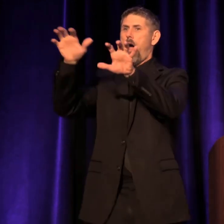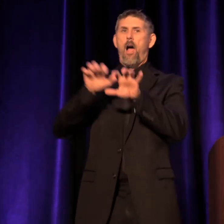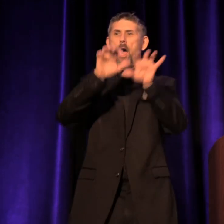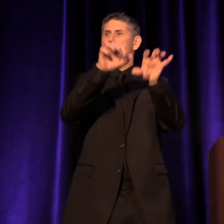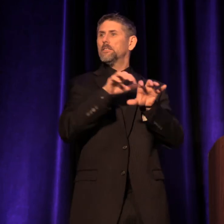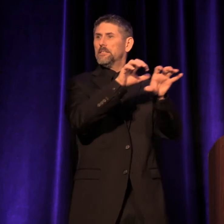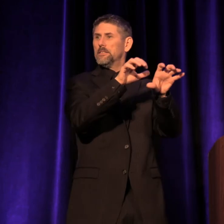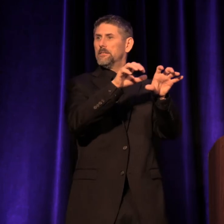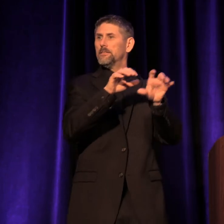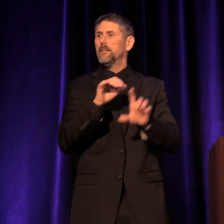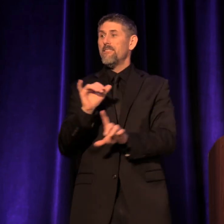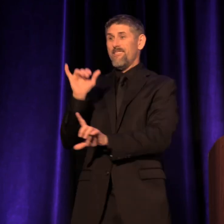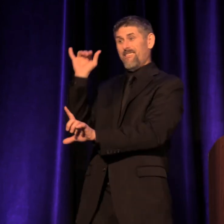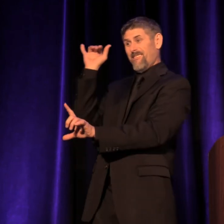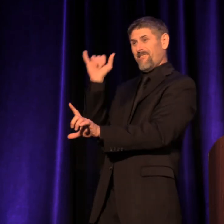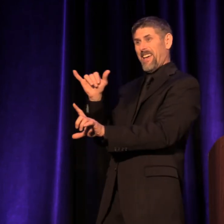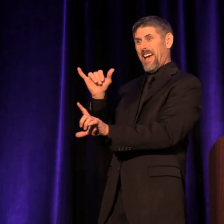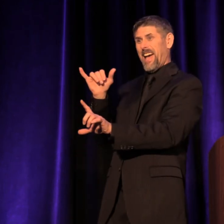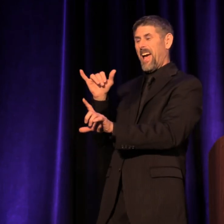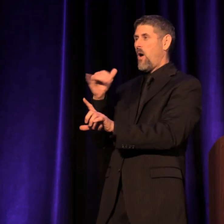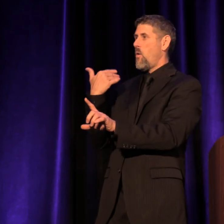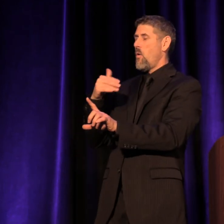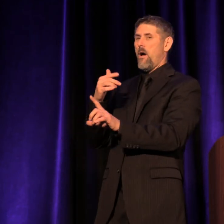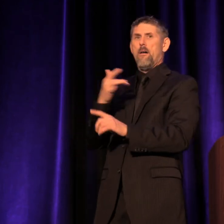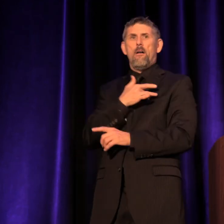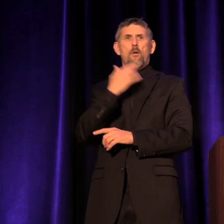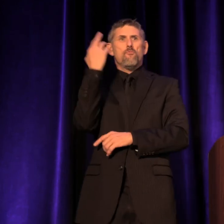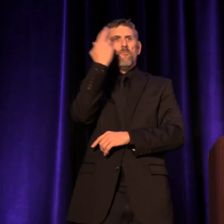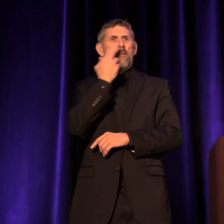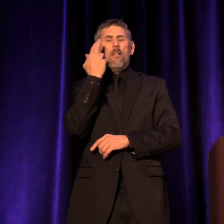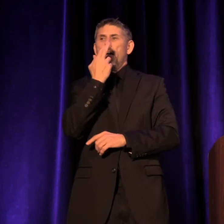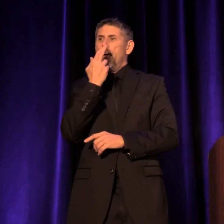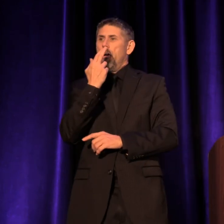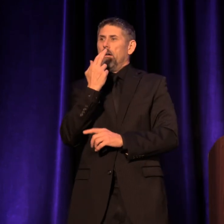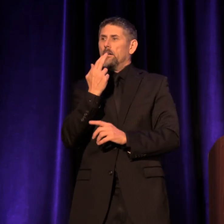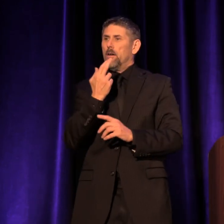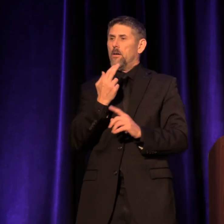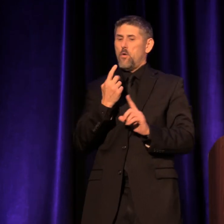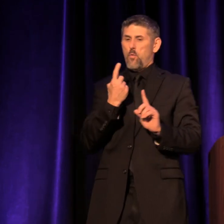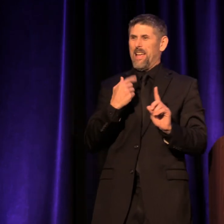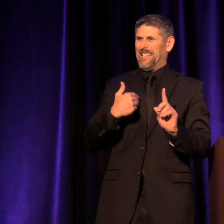And that made me realize that from one's youngest years